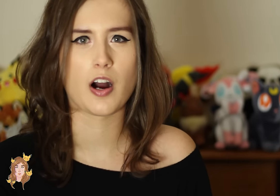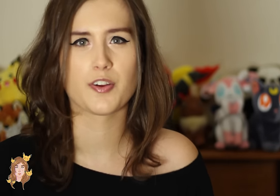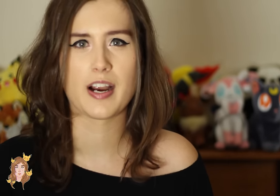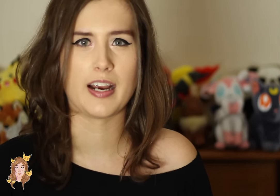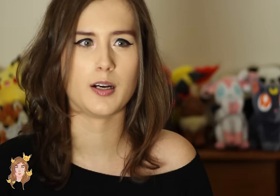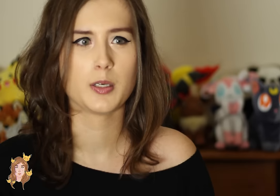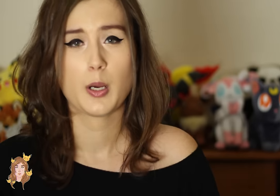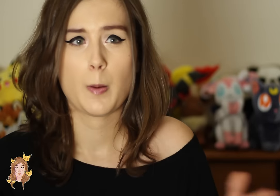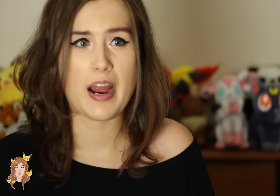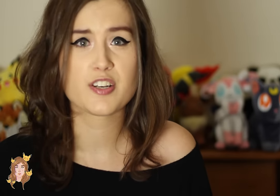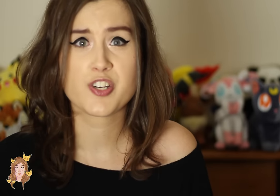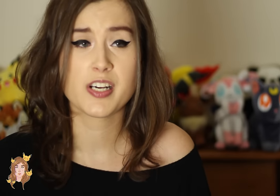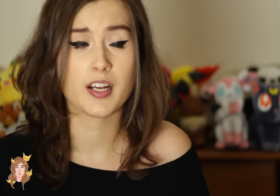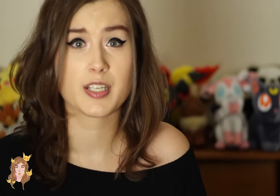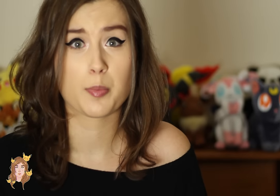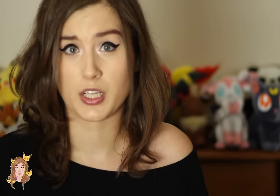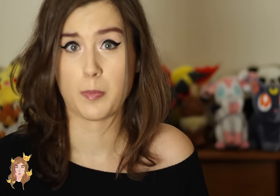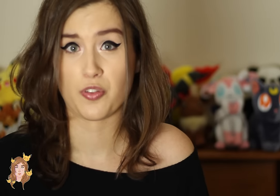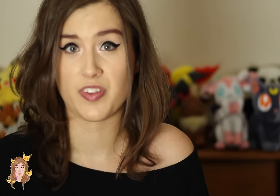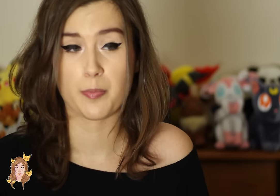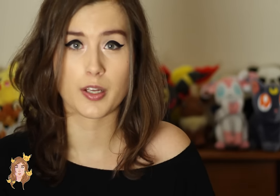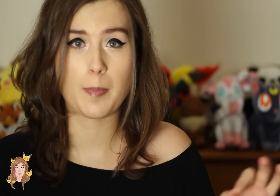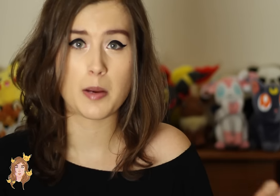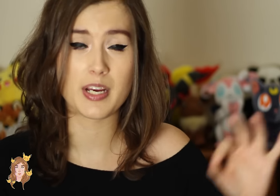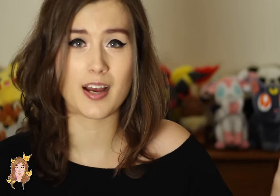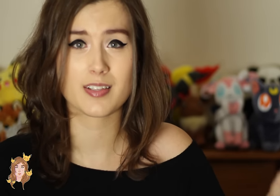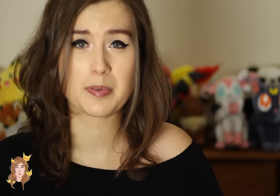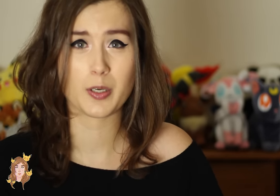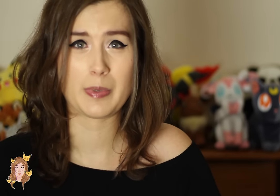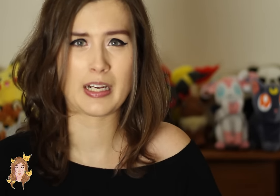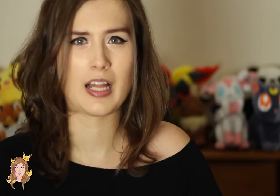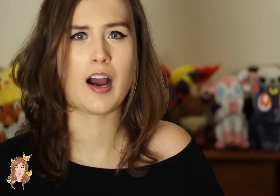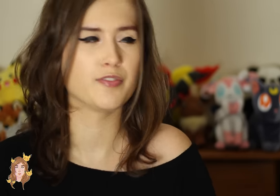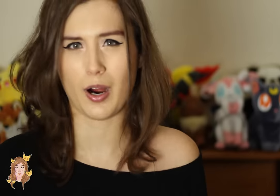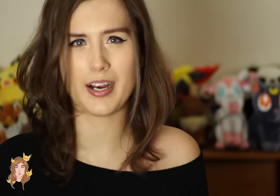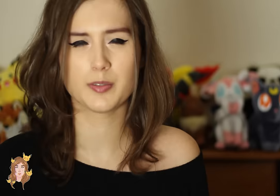father and banshee ends up killing both of them. Little baby ends up still being alive. Why?